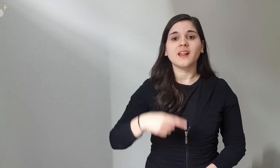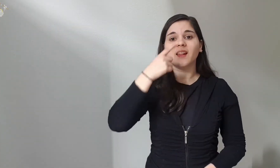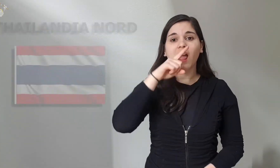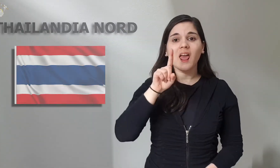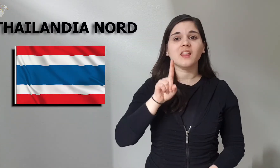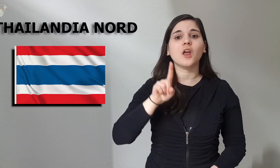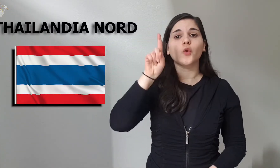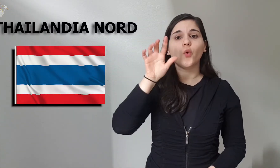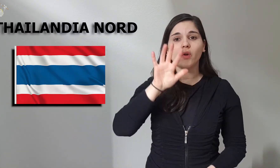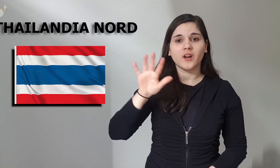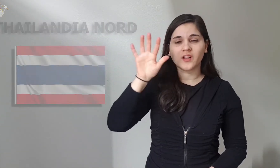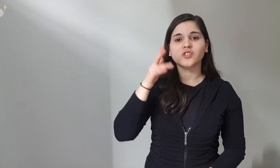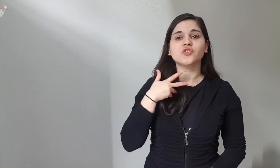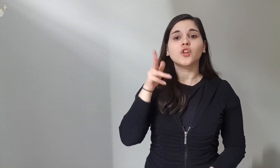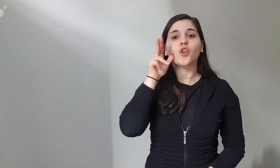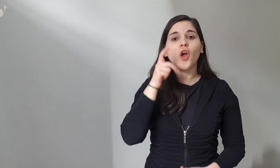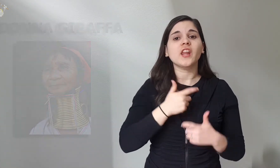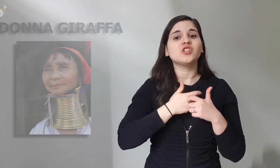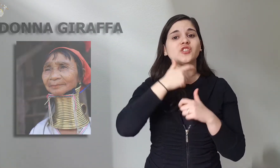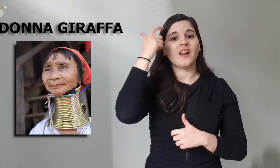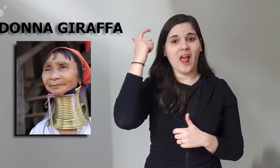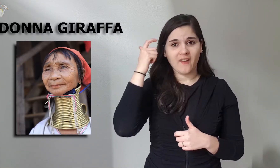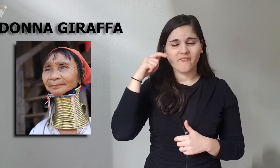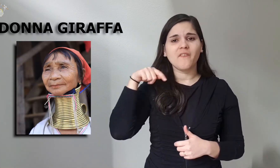In the north of Thailand there are giraffe women,